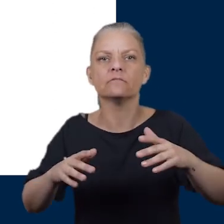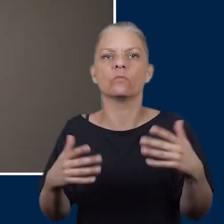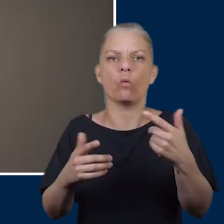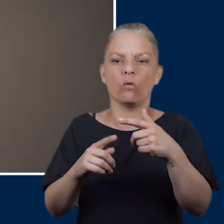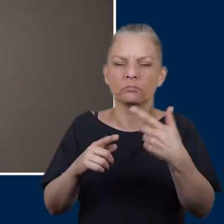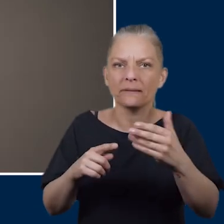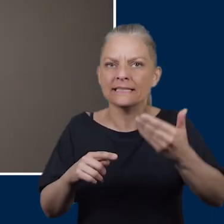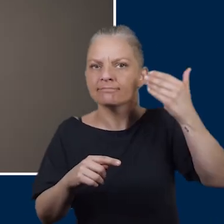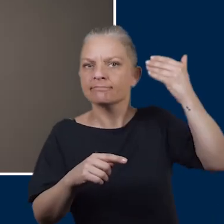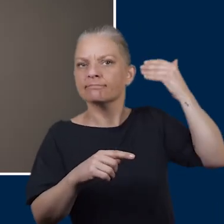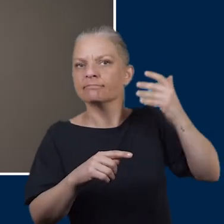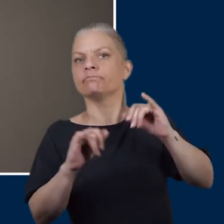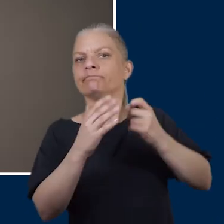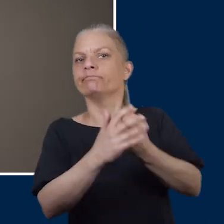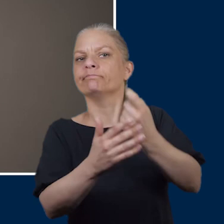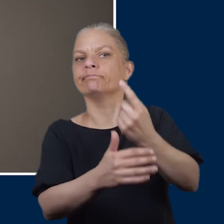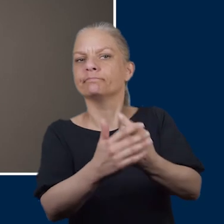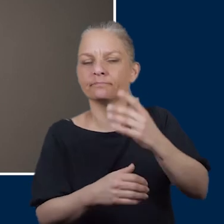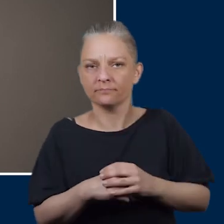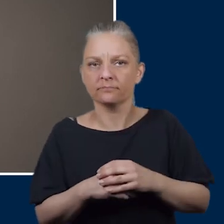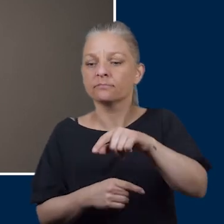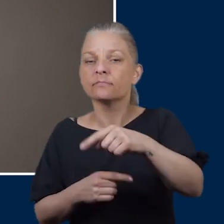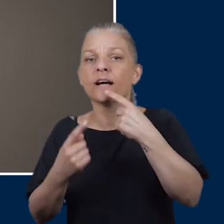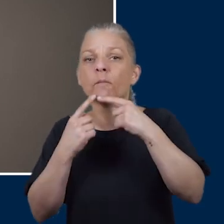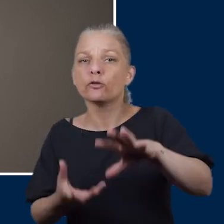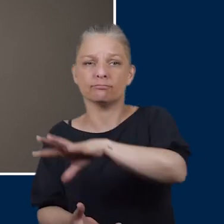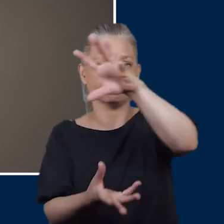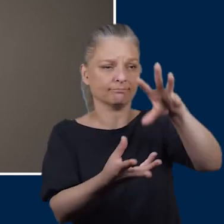and if you have any previous ulceration. When all of this information is put into